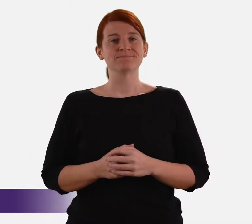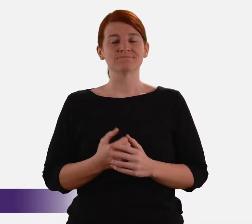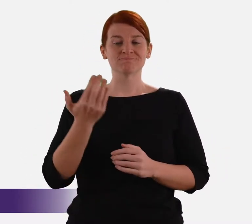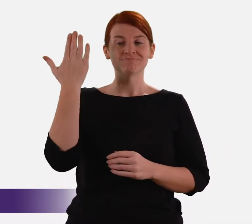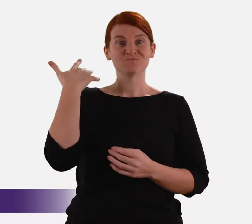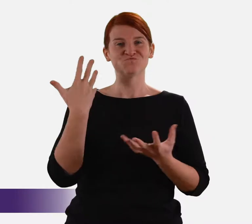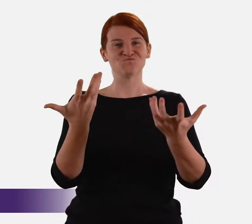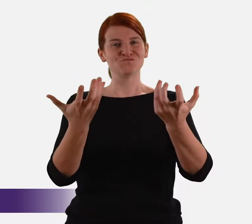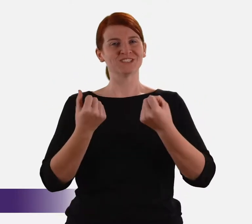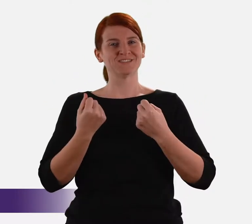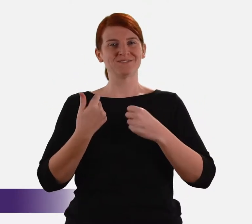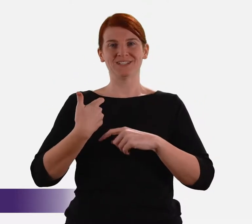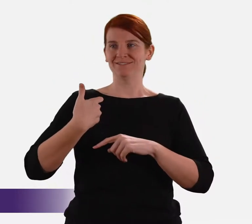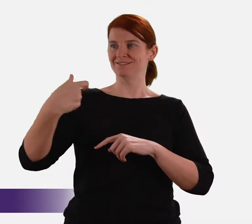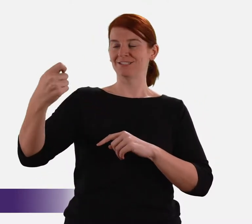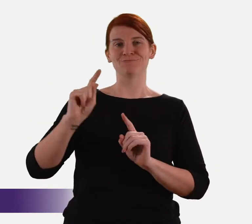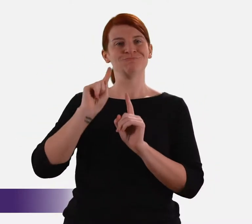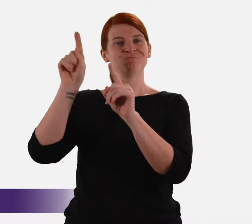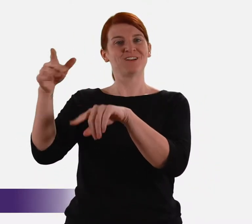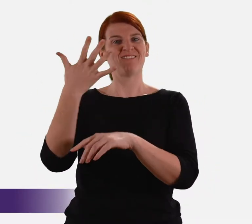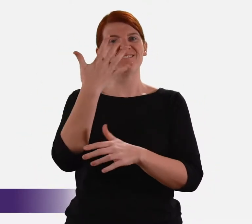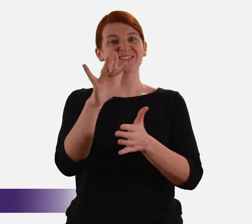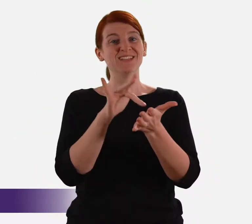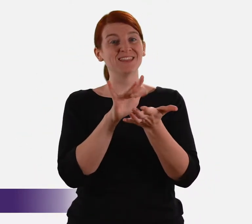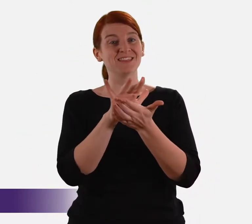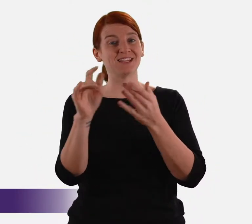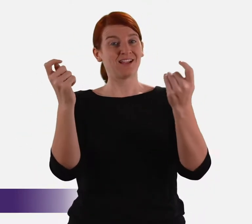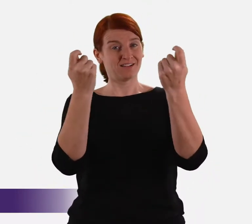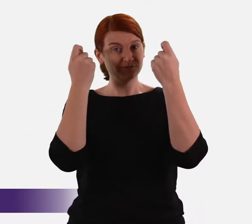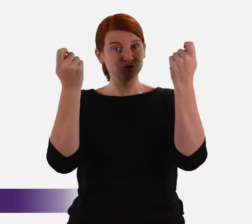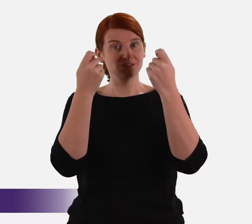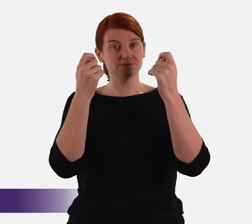The other day I received an invitation to attend the 50th anniversary